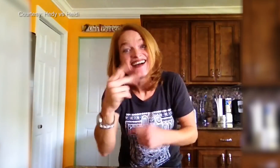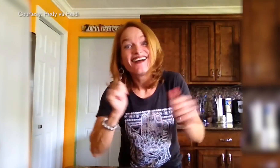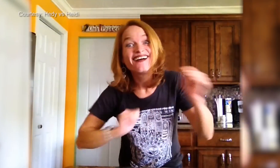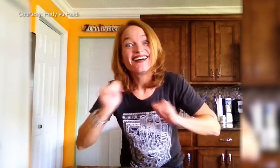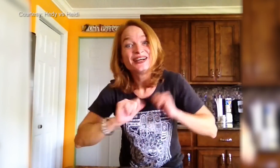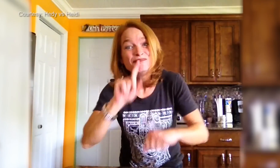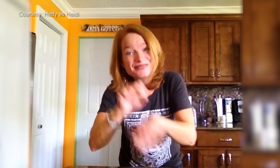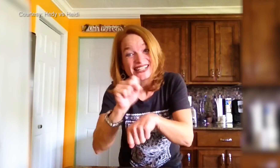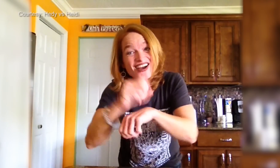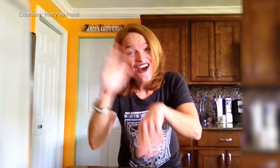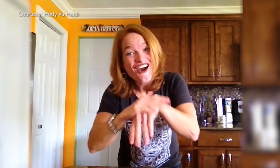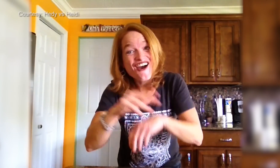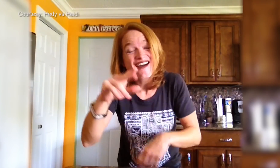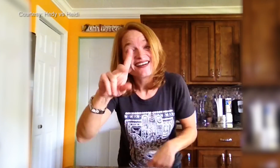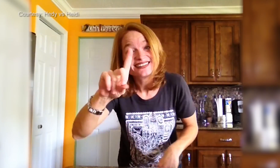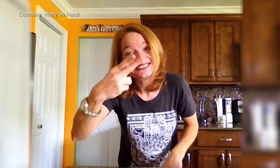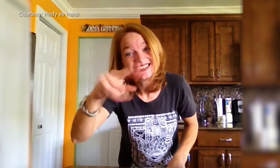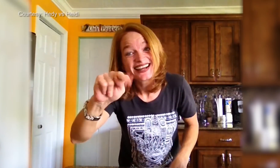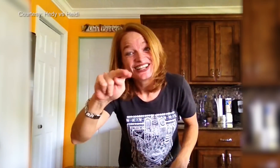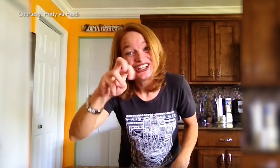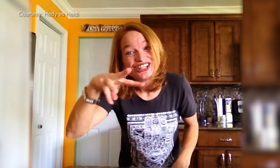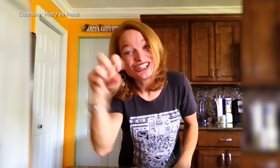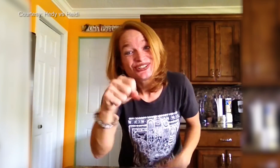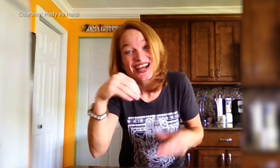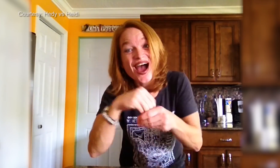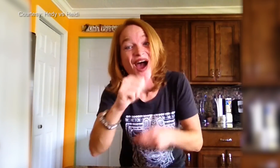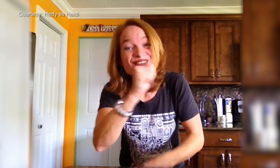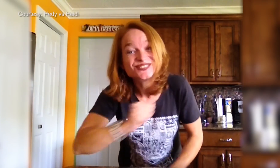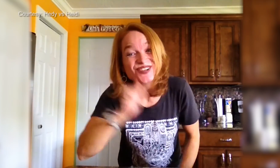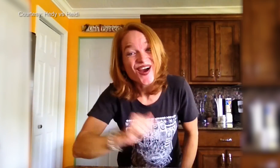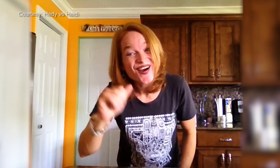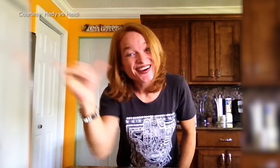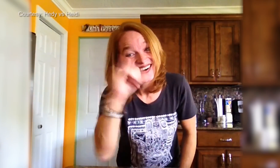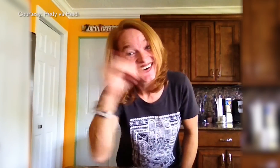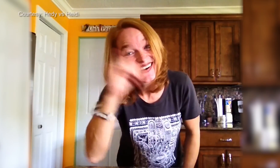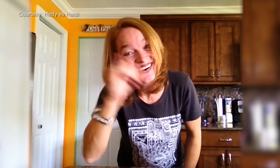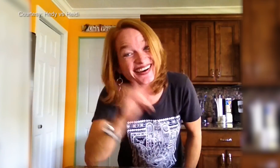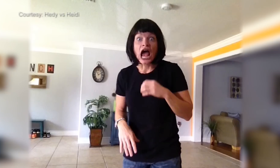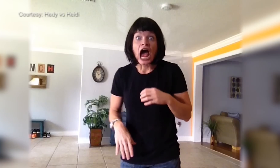It’s so cool! We’re true biz on the DHN news show in Arizona.